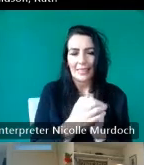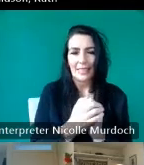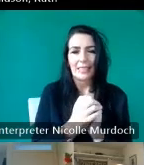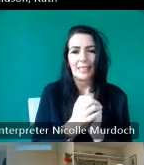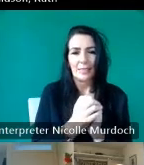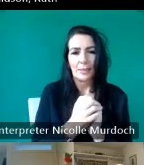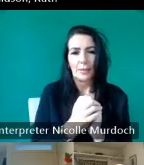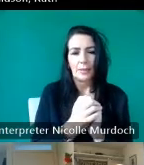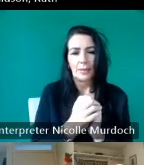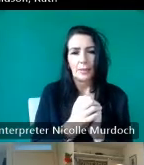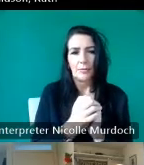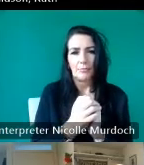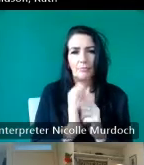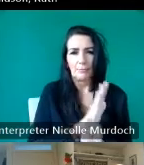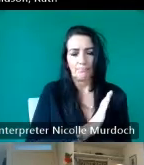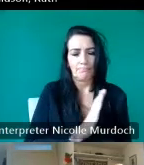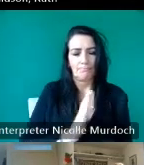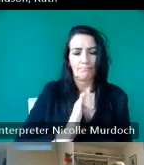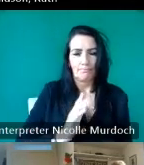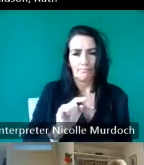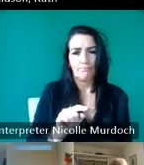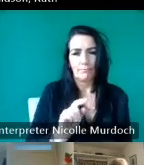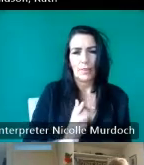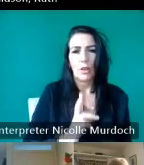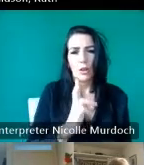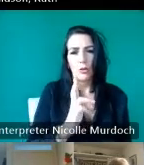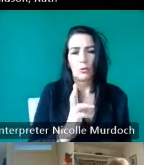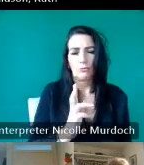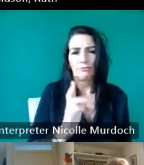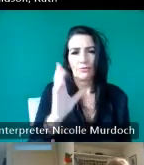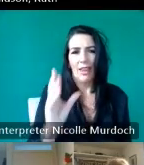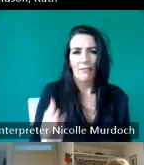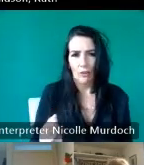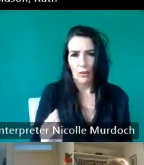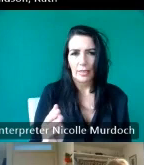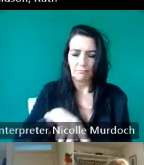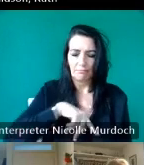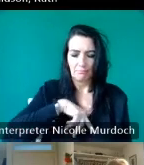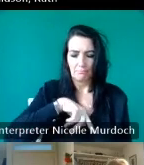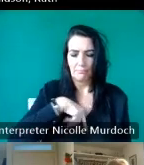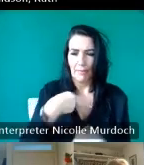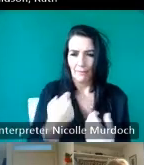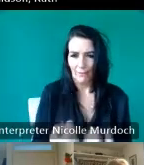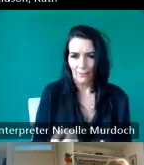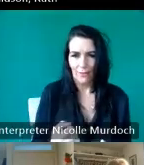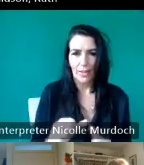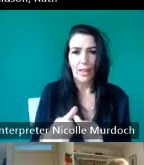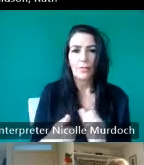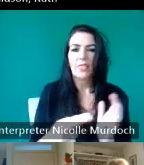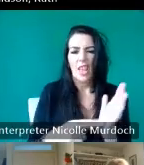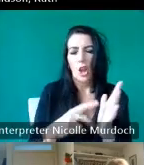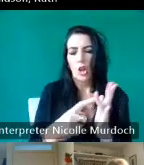in in in the North African campaign and being decorated and in a Normy landing and it was my